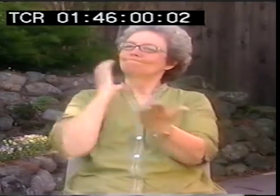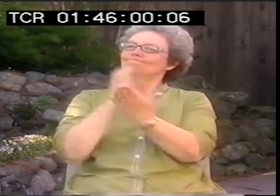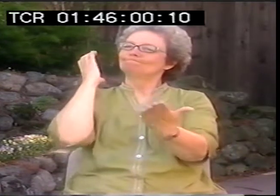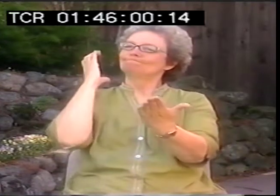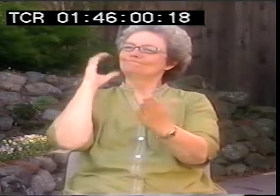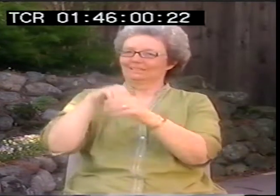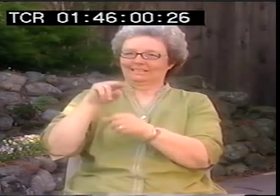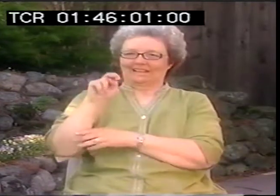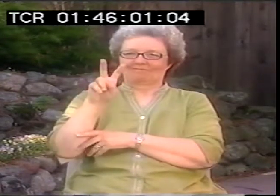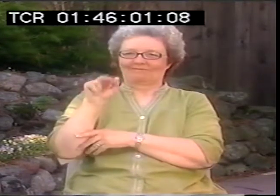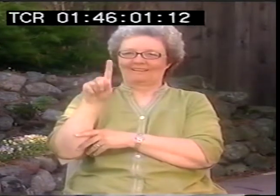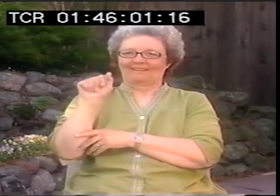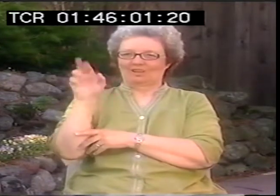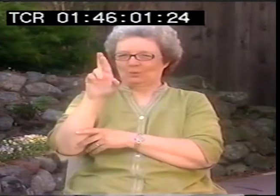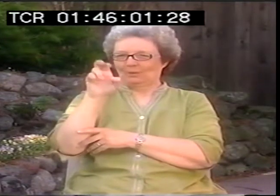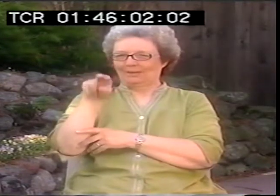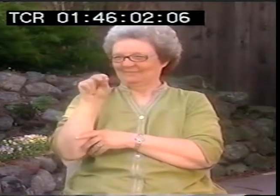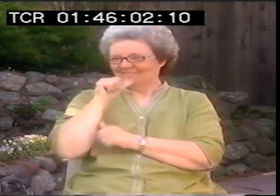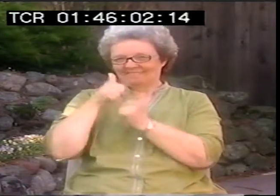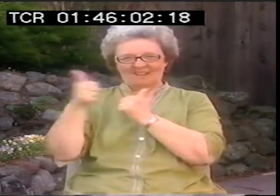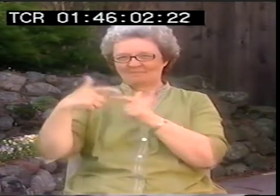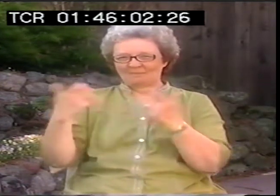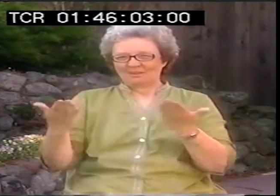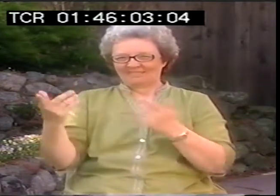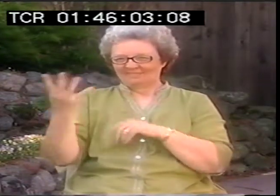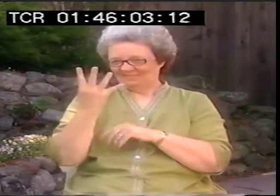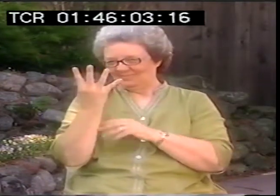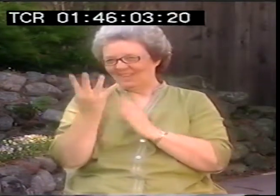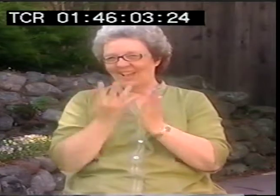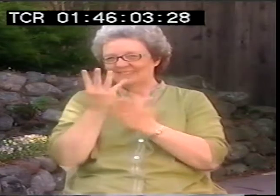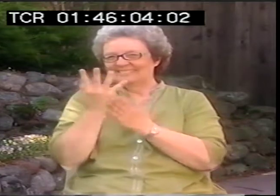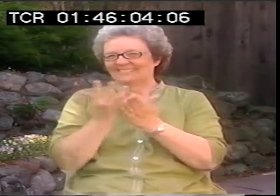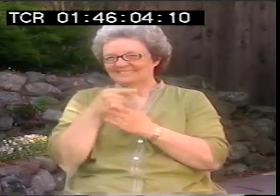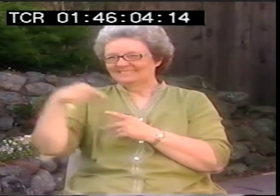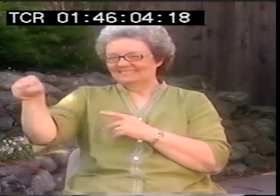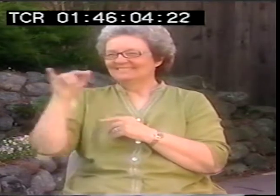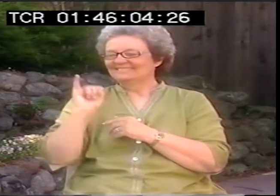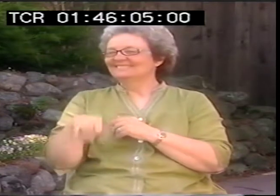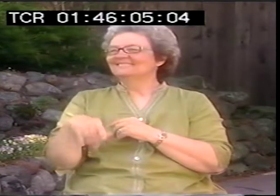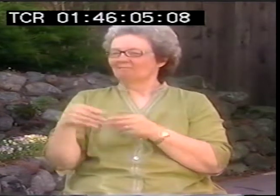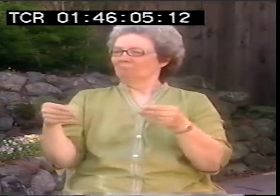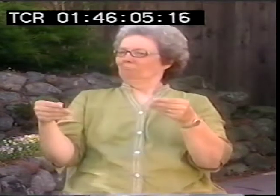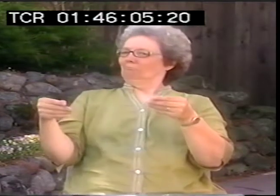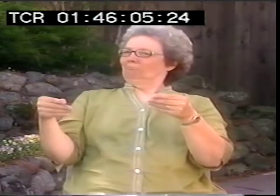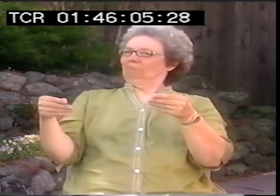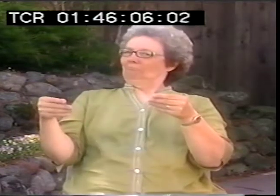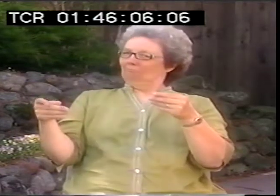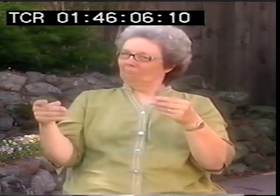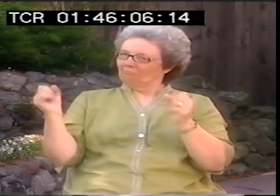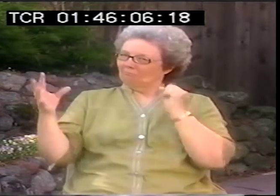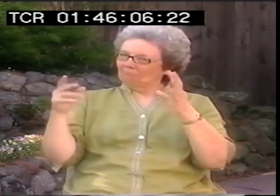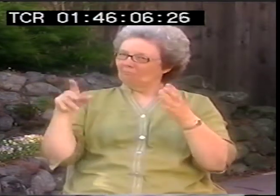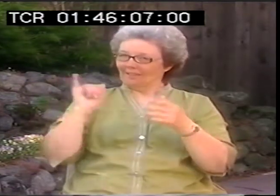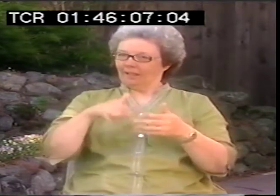Yeah, somebody gave me a magazine or a newspaper. And it had Valli's picture in it.